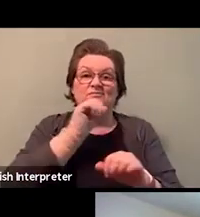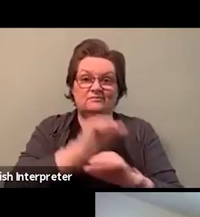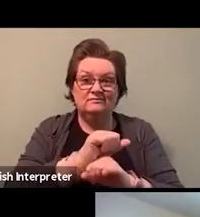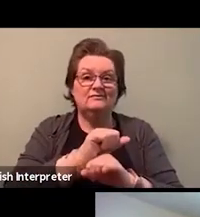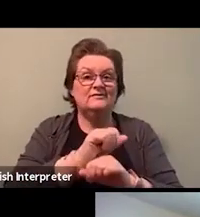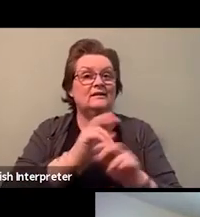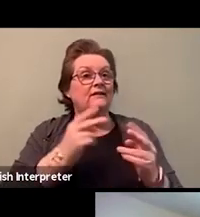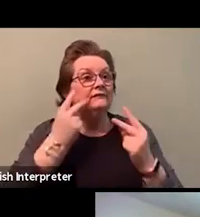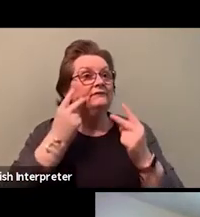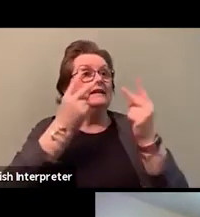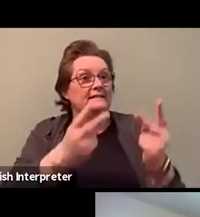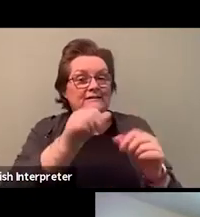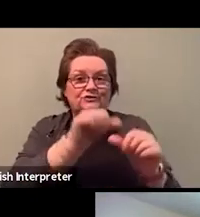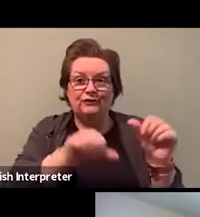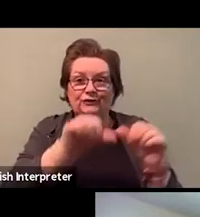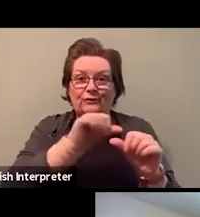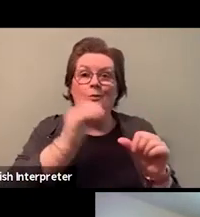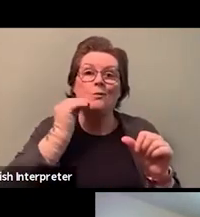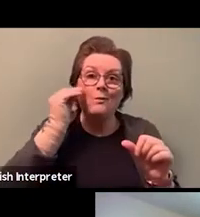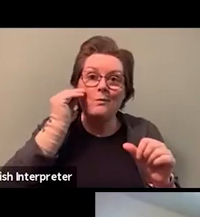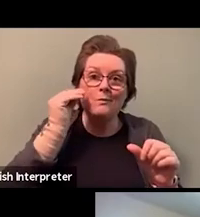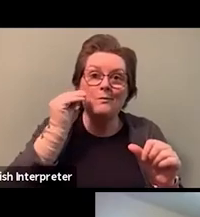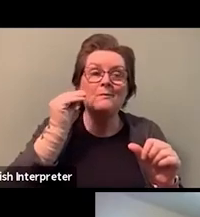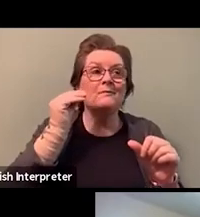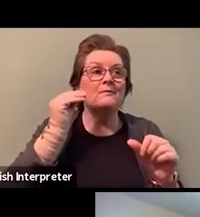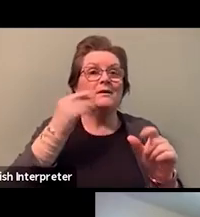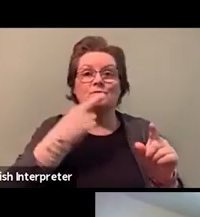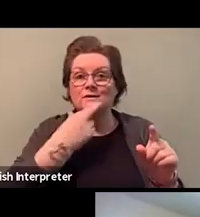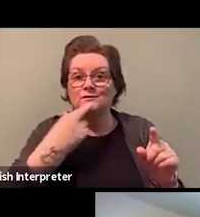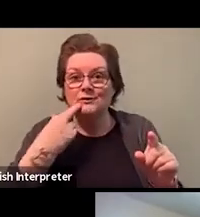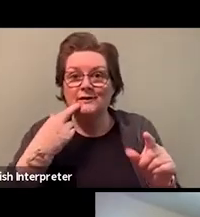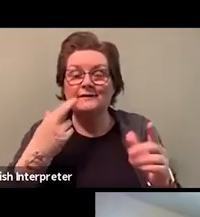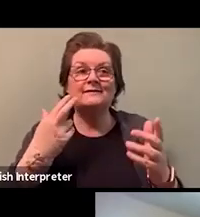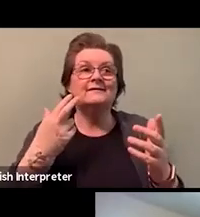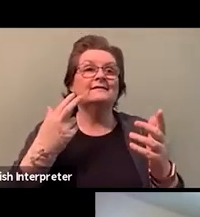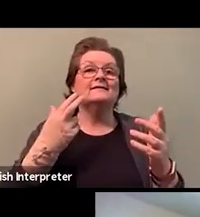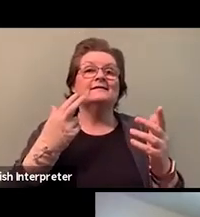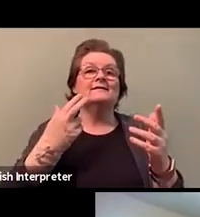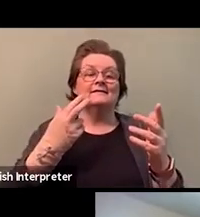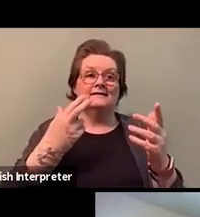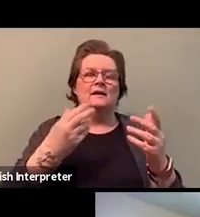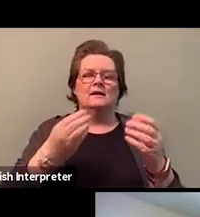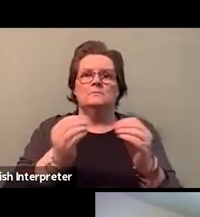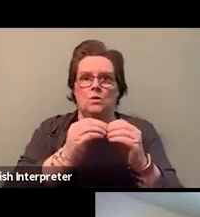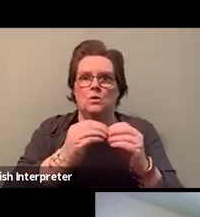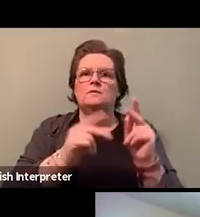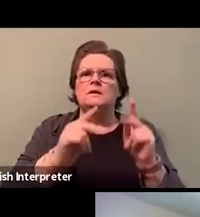to actually strategize to have those kinds of conversations. It's difficult, it's not gonna be easy.